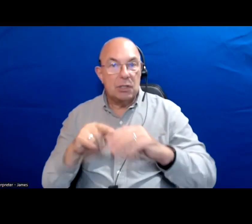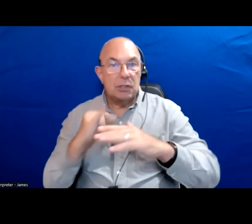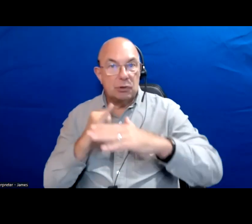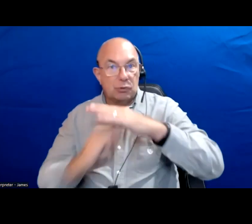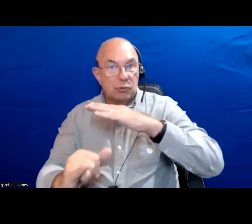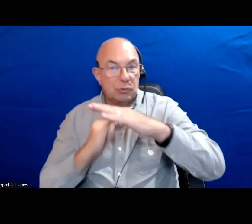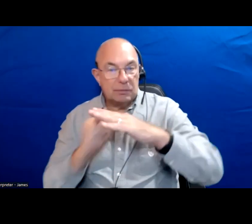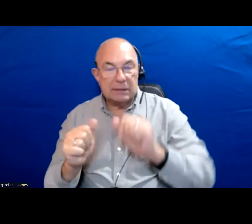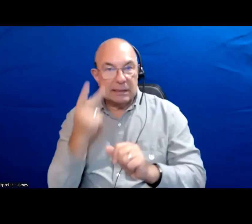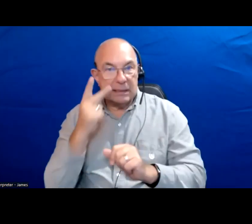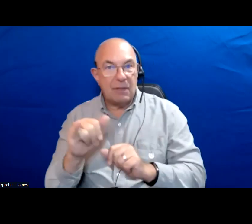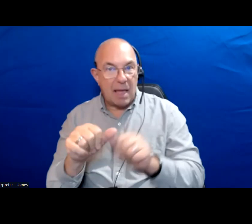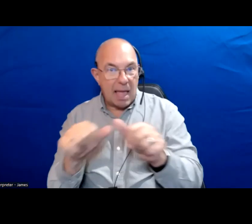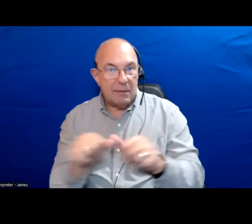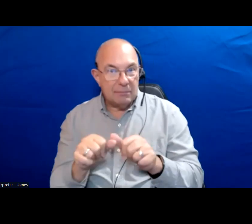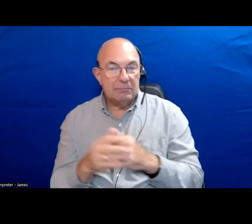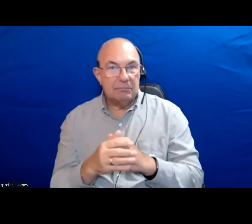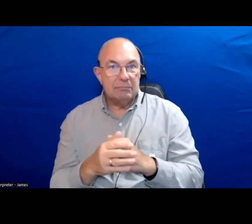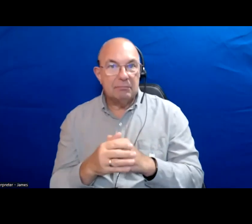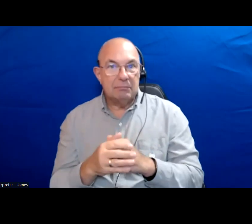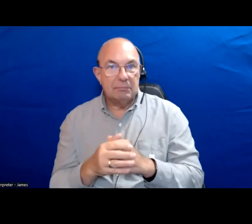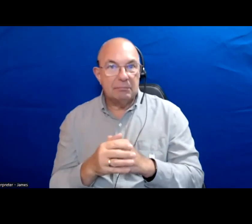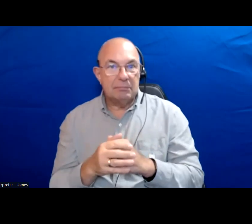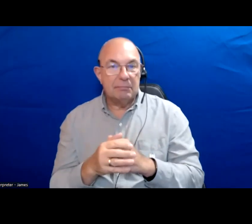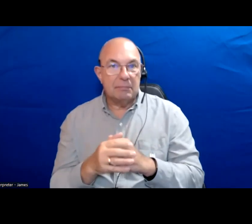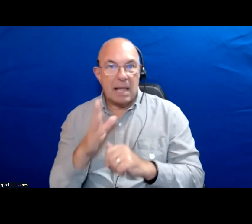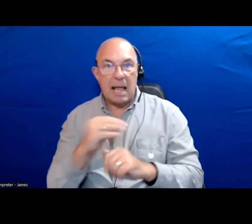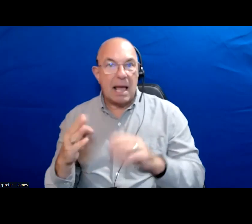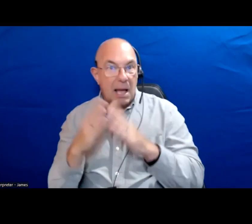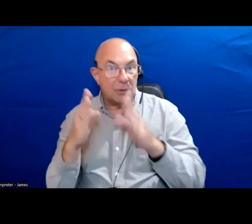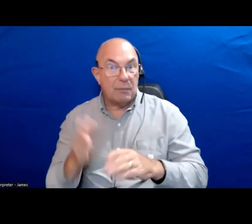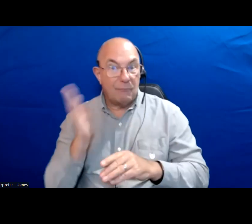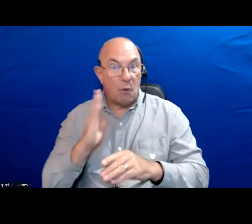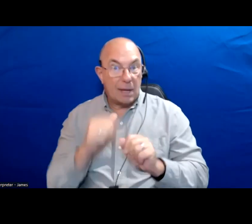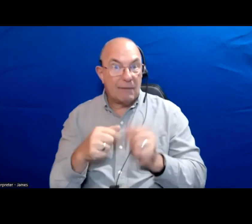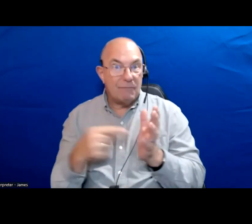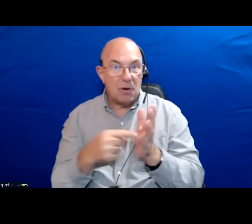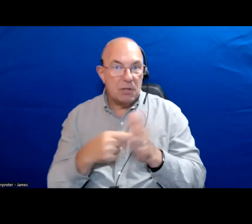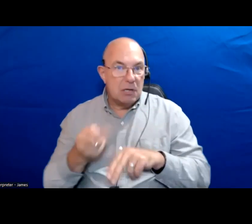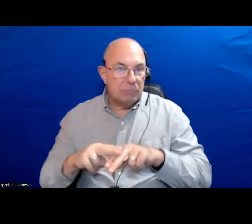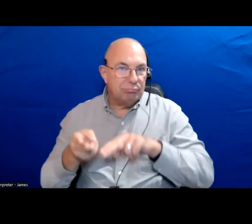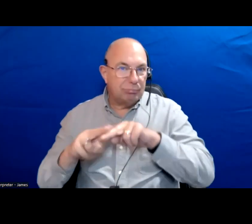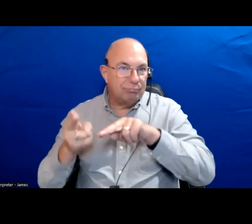We are seeing those areas become gentrified and housing that was once affordable we are seeing those communities break up.